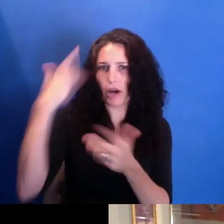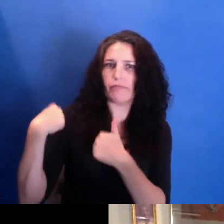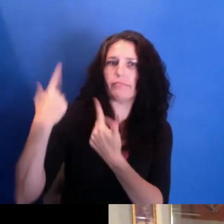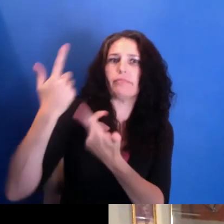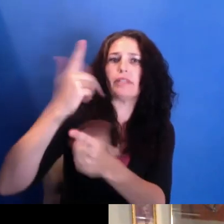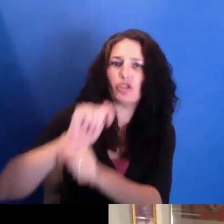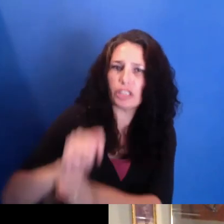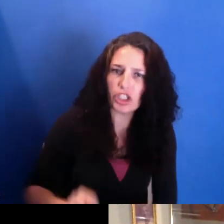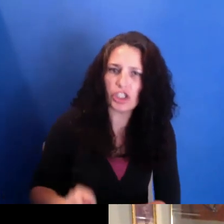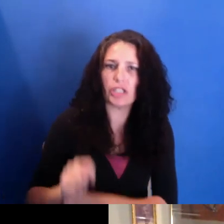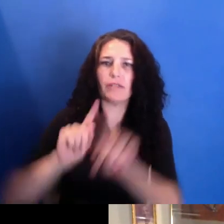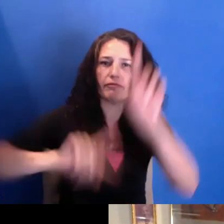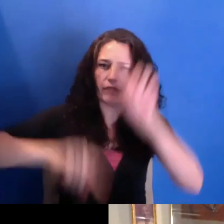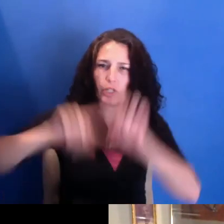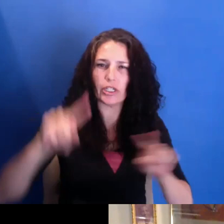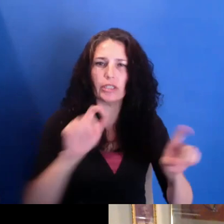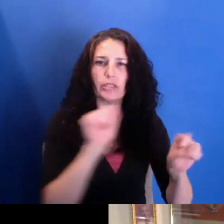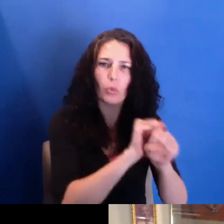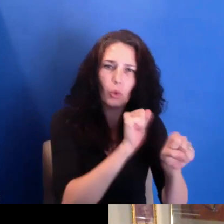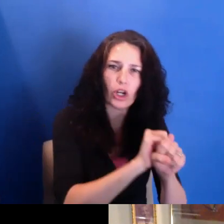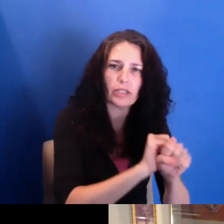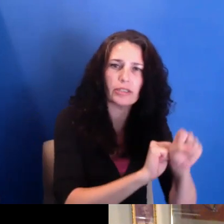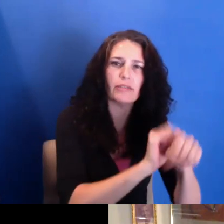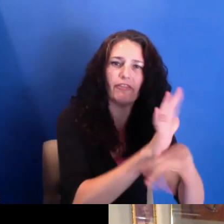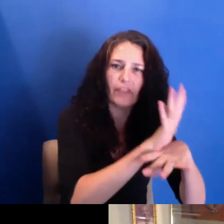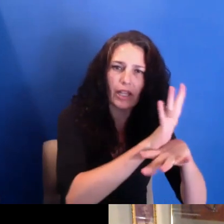again, subjects are documenting their lives.